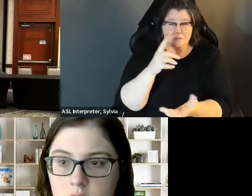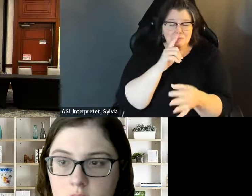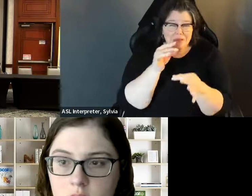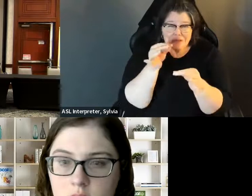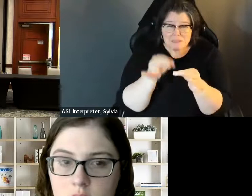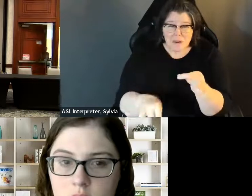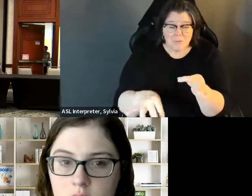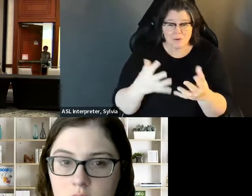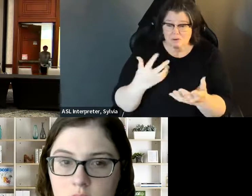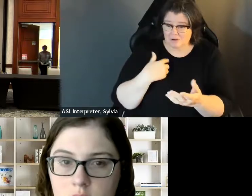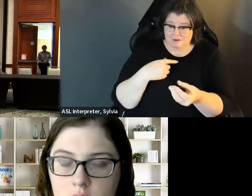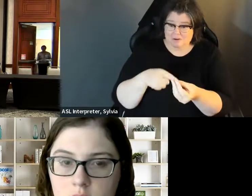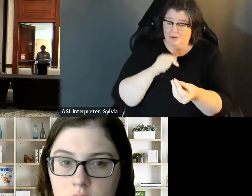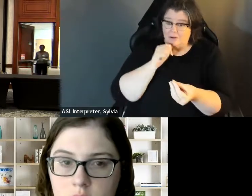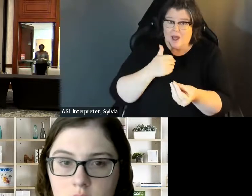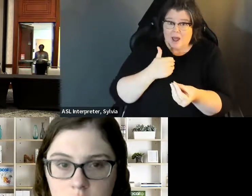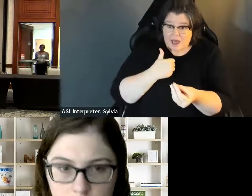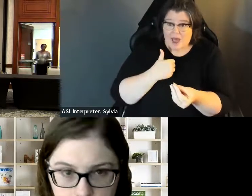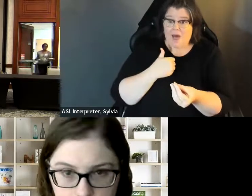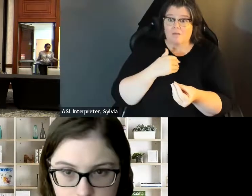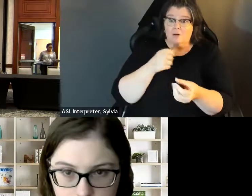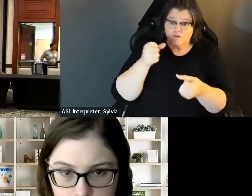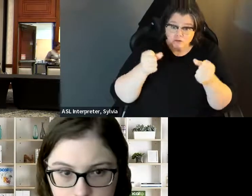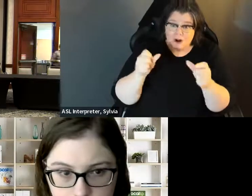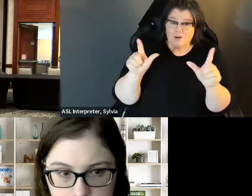not know what to do with it. It does not scan. So